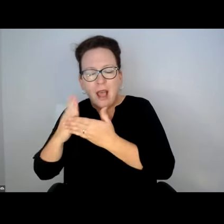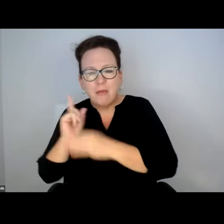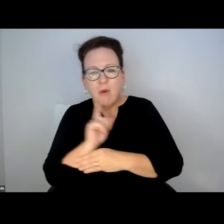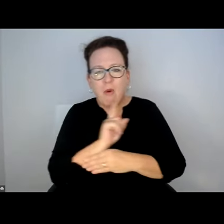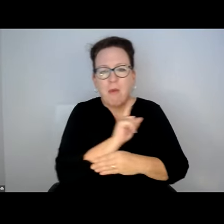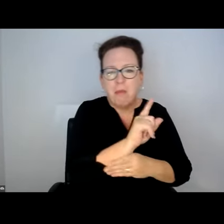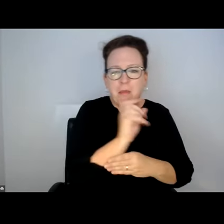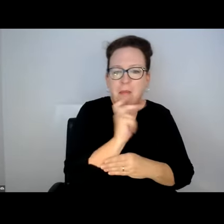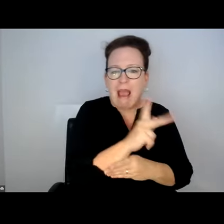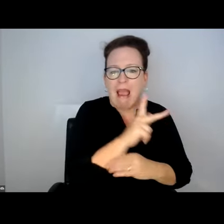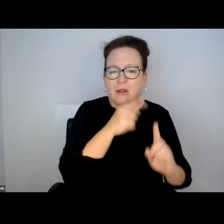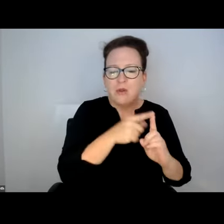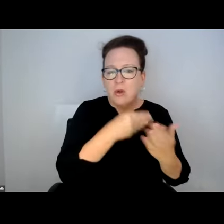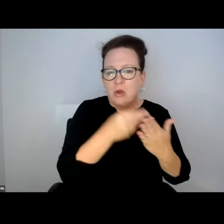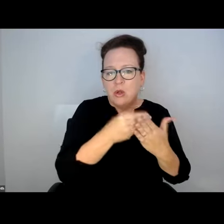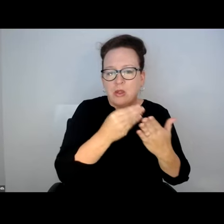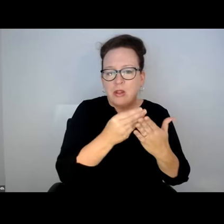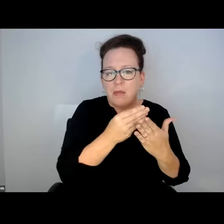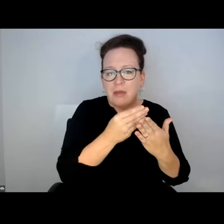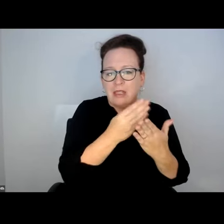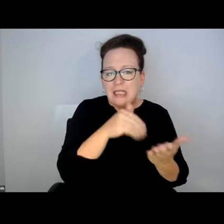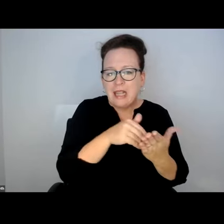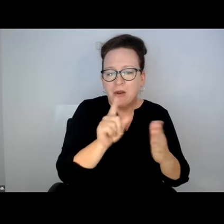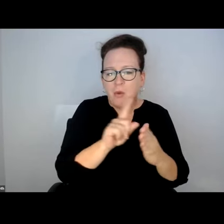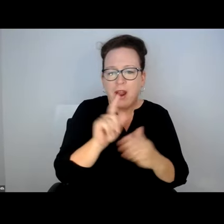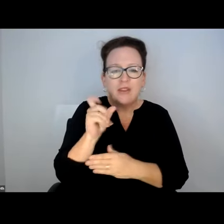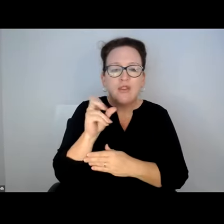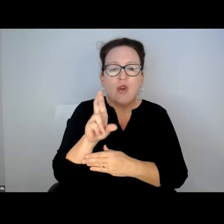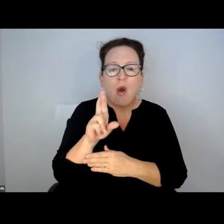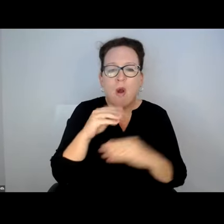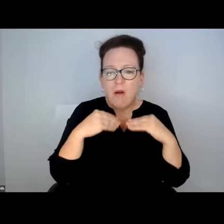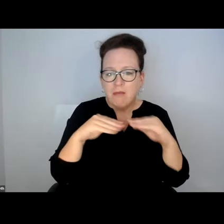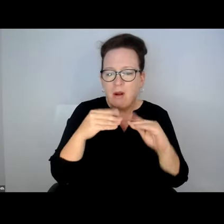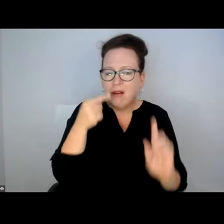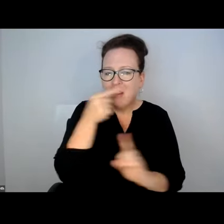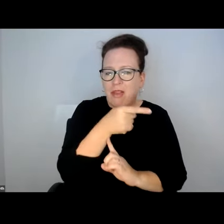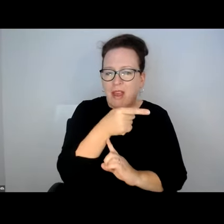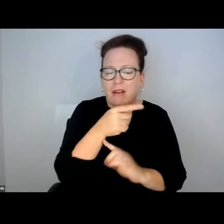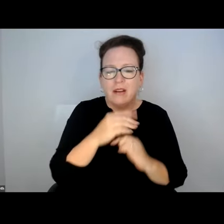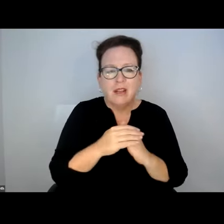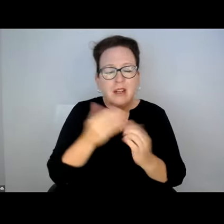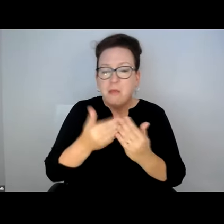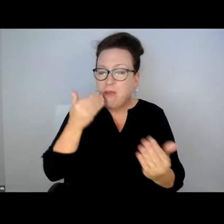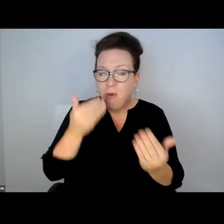A LONG WAYS FROM THE FLOATING STOP TO GET BACK TO THE SHOPPING CENTER.